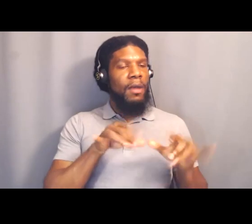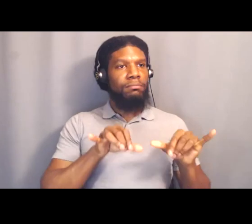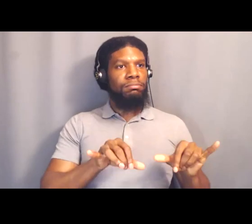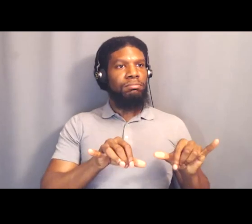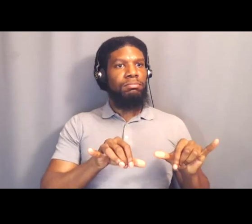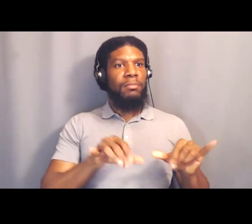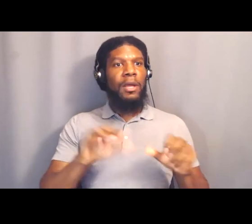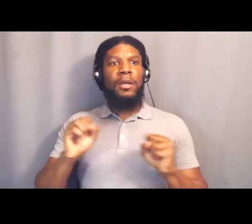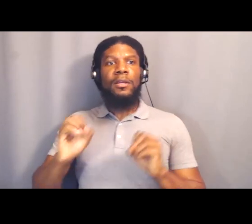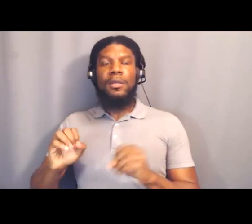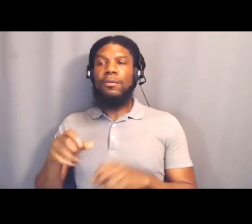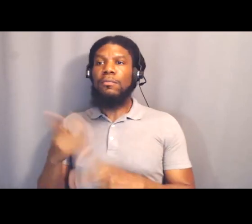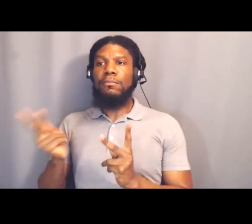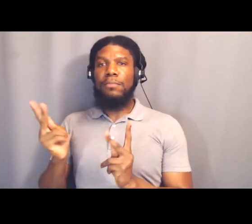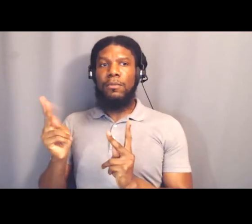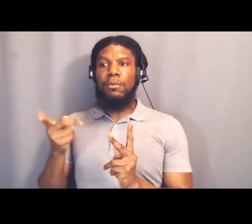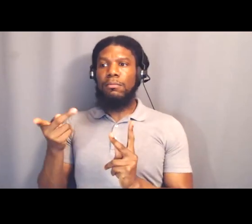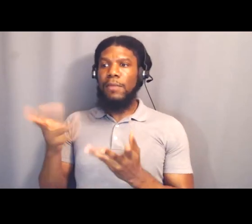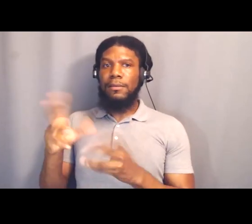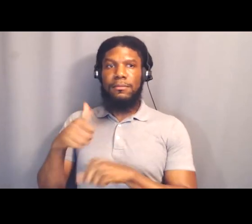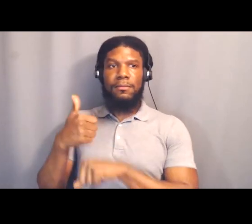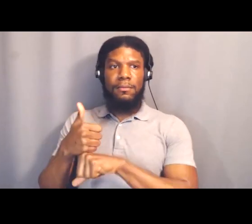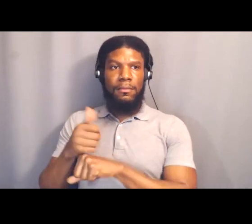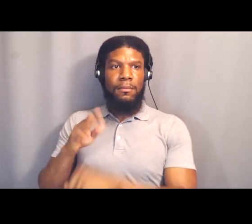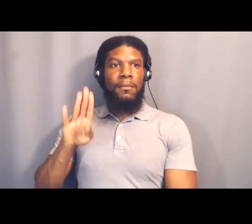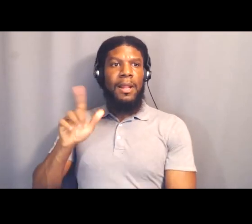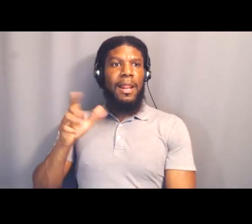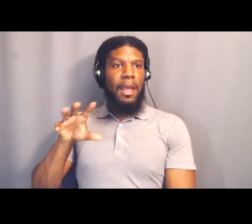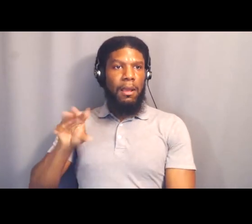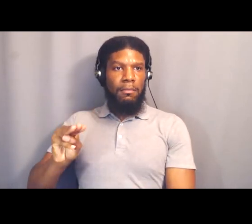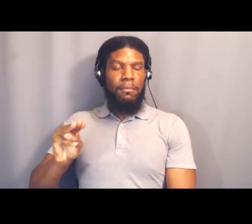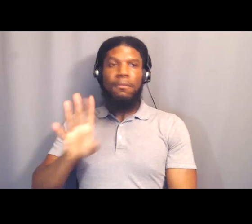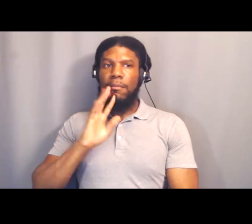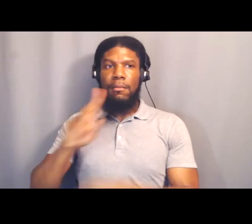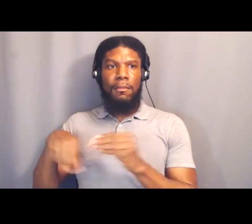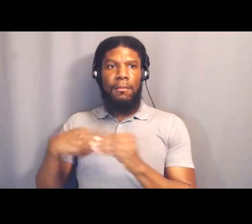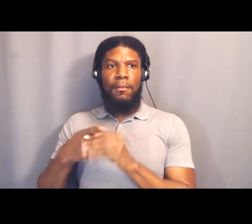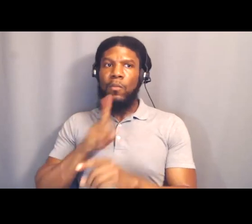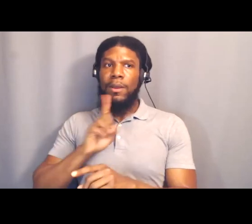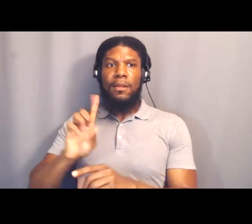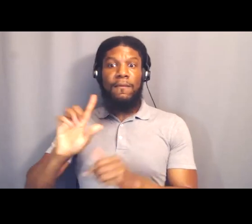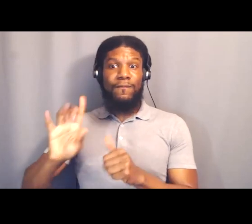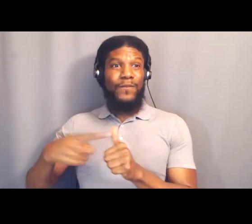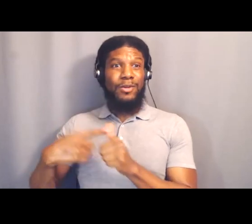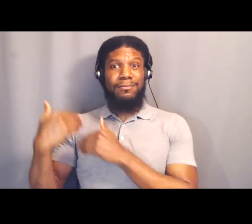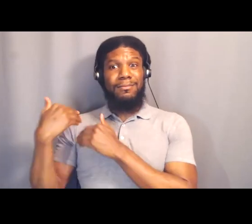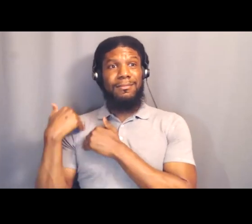it was really about the first charge that they had, was to put their bodies between us and the police.